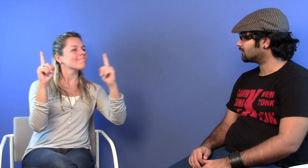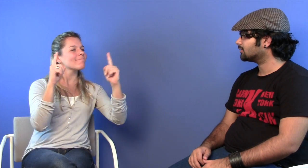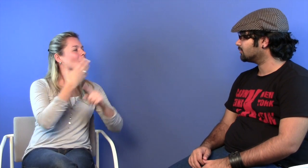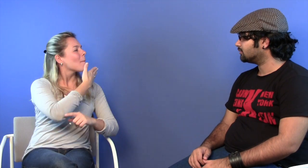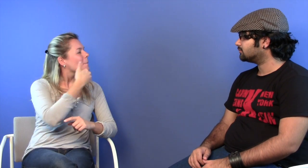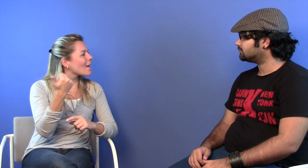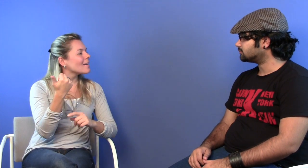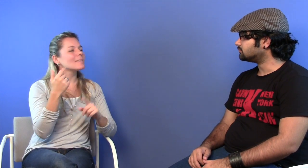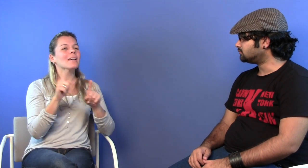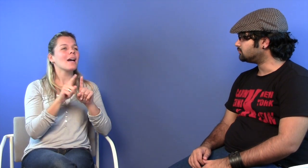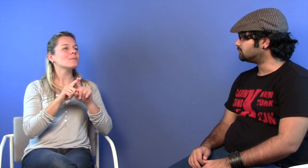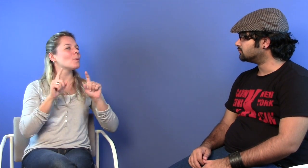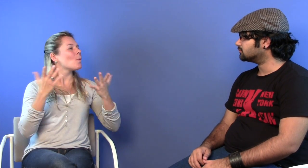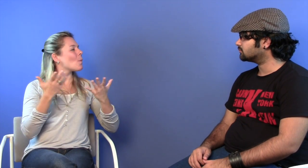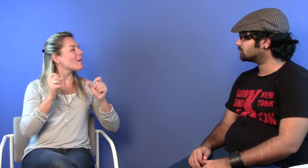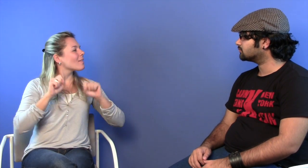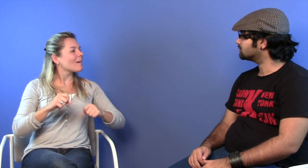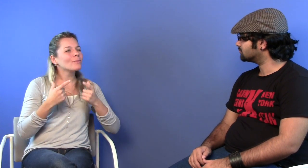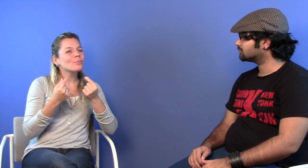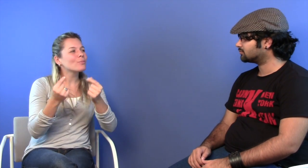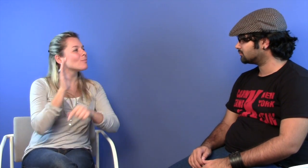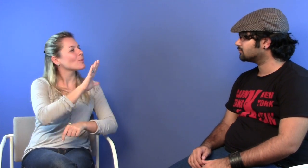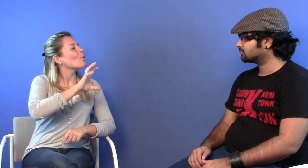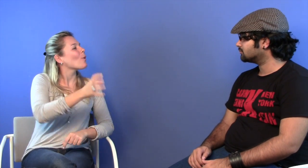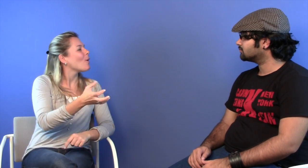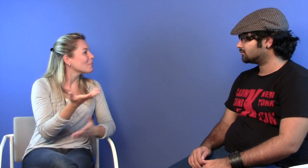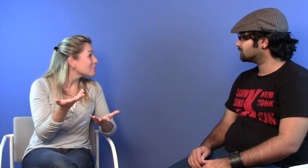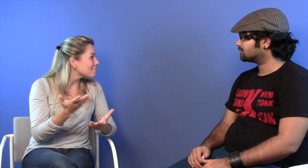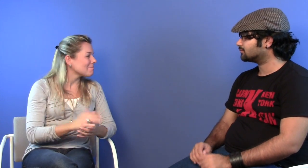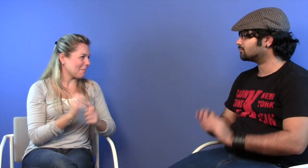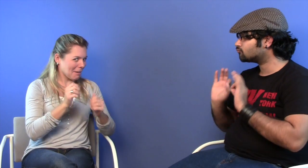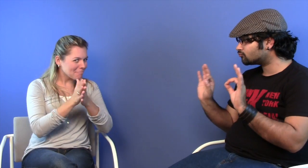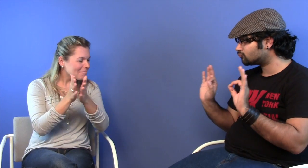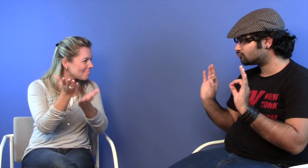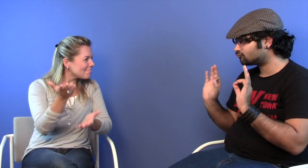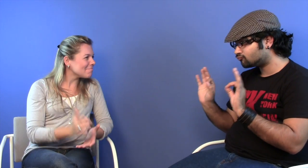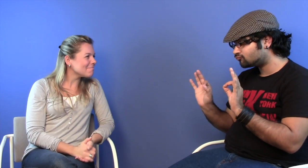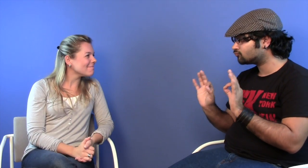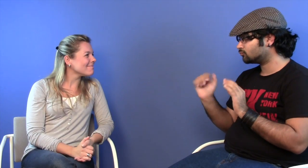best time to visit India and what there is to see and do over there?